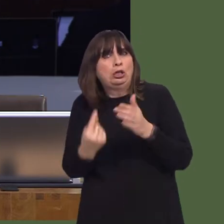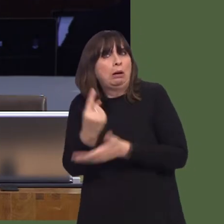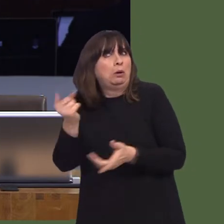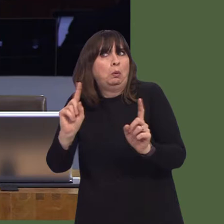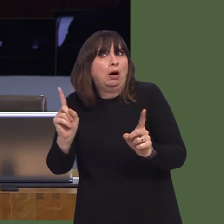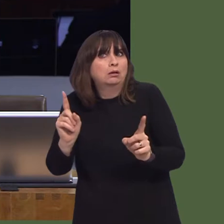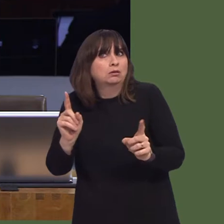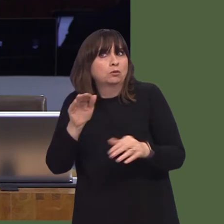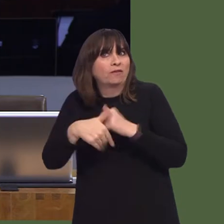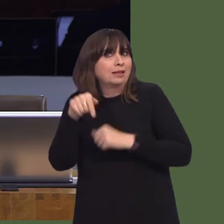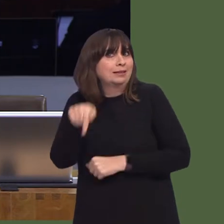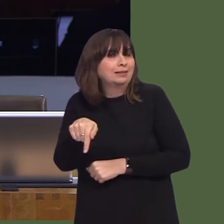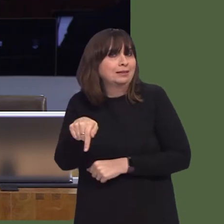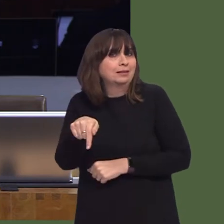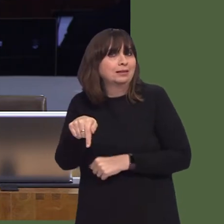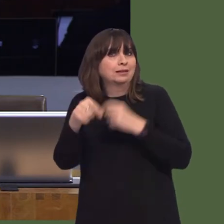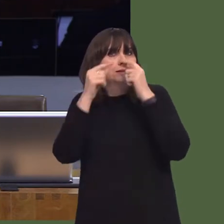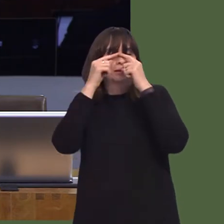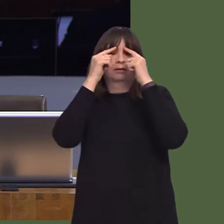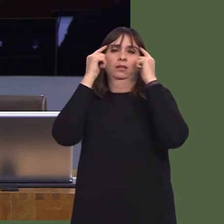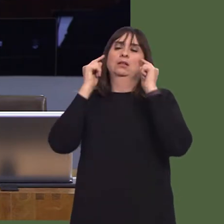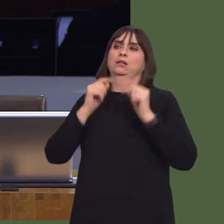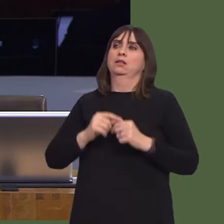hoped that you would have drawn something out of this document that was brought forward